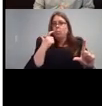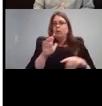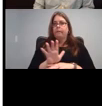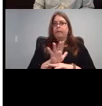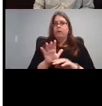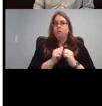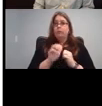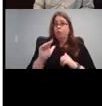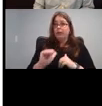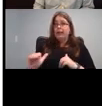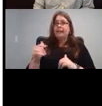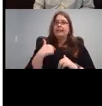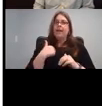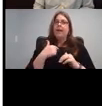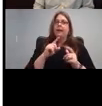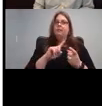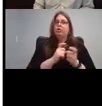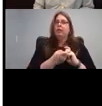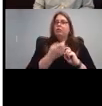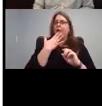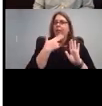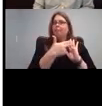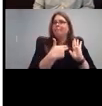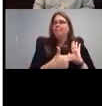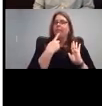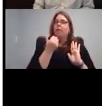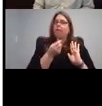but please, you know, check out whichever ones you want. I tried